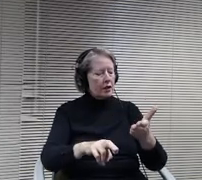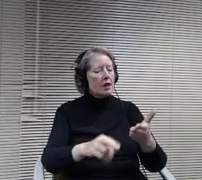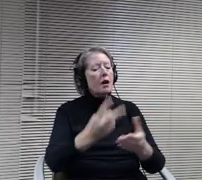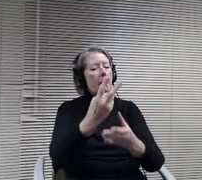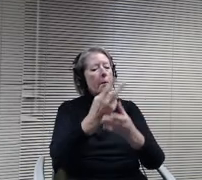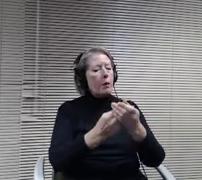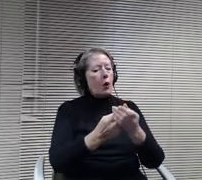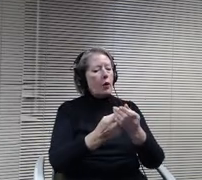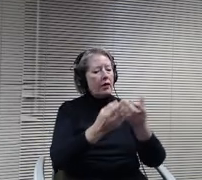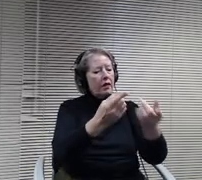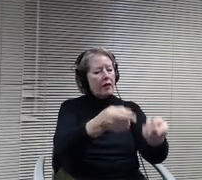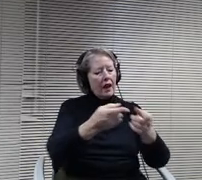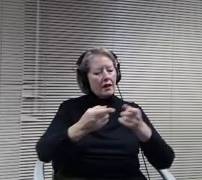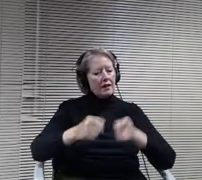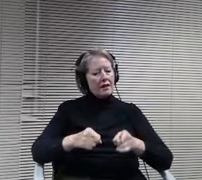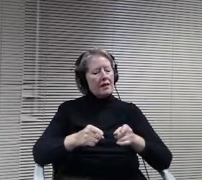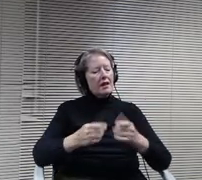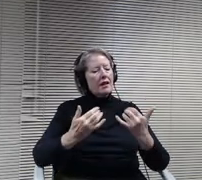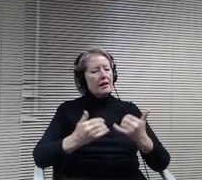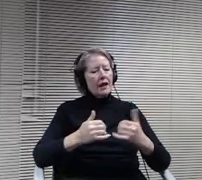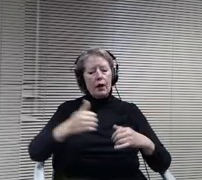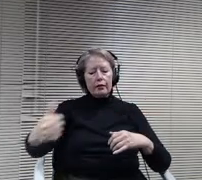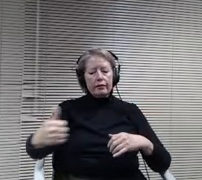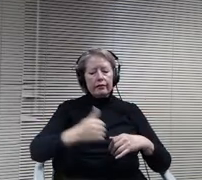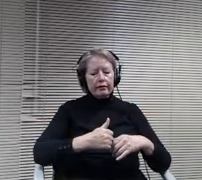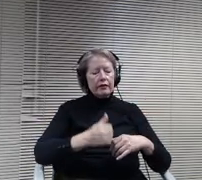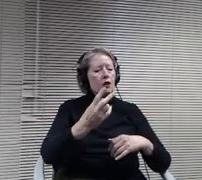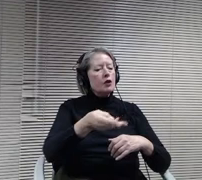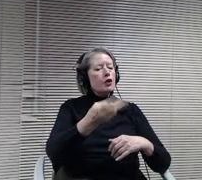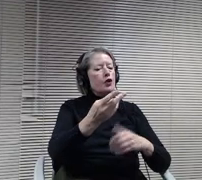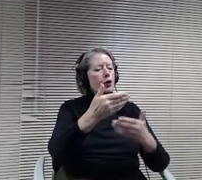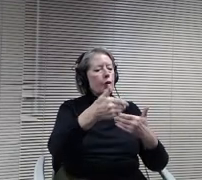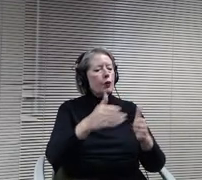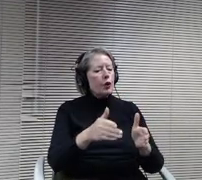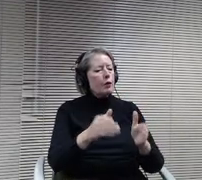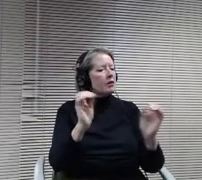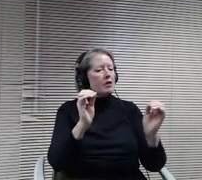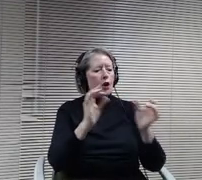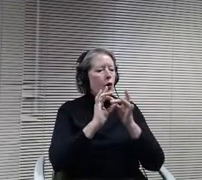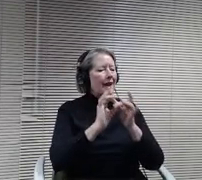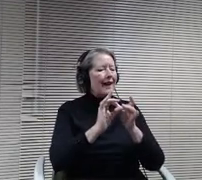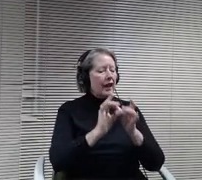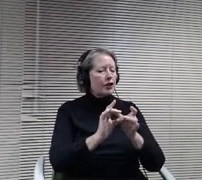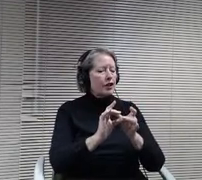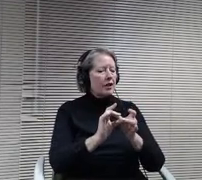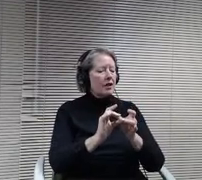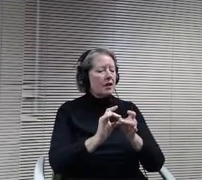different rooms and they're not connected. This would allow really the flow from students back and forth to have that